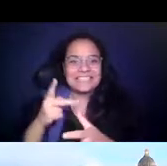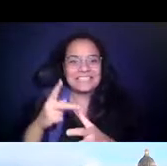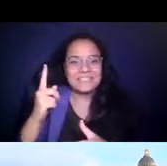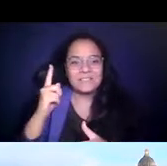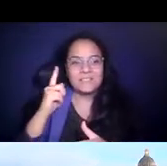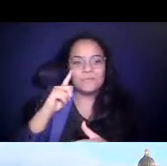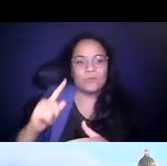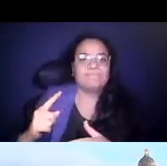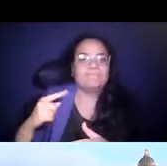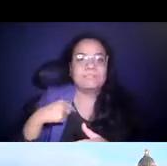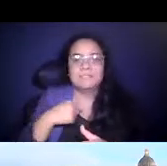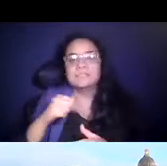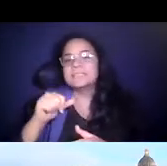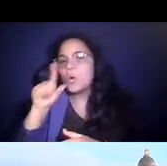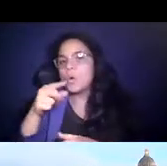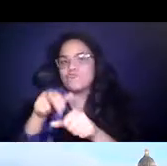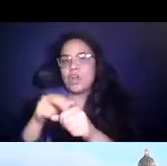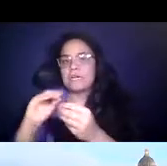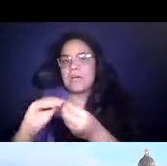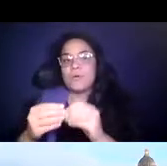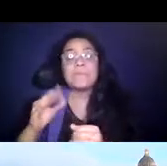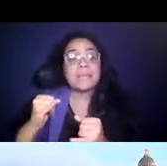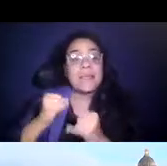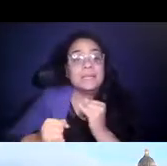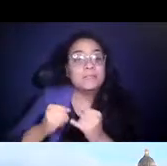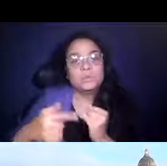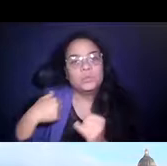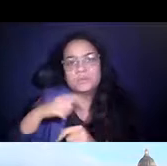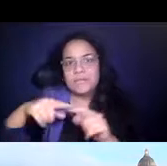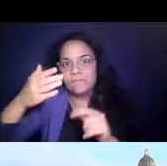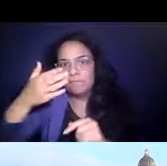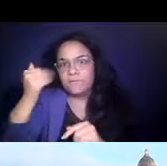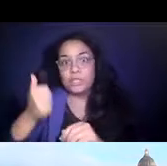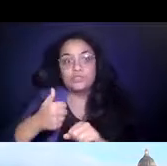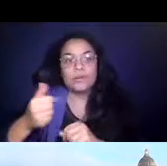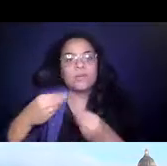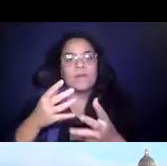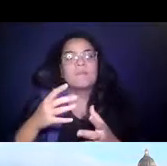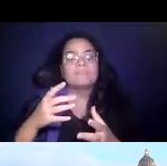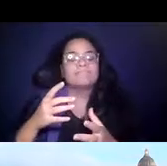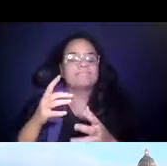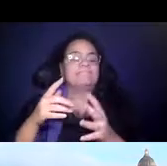14:27:16 Not just ridership numbers. 14:27:21 Lastly, we cannot forget that transit provides a lifeline for small urban communities